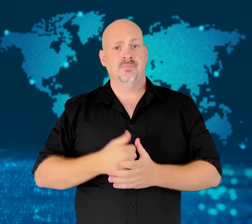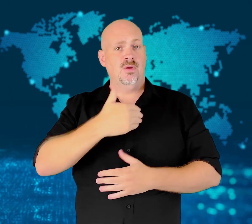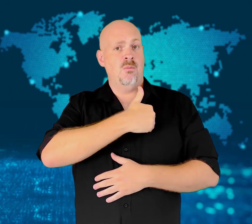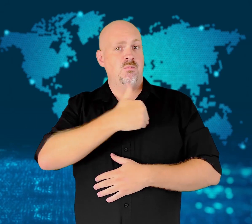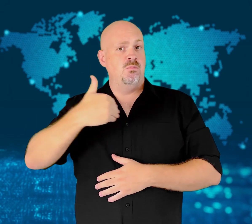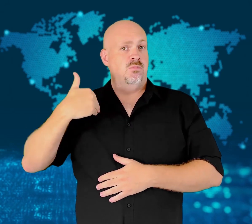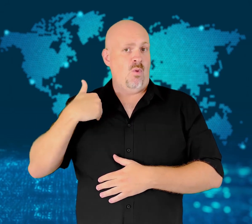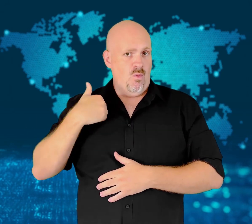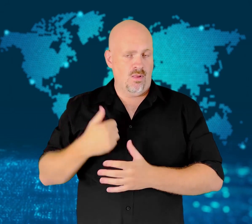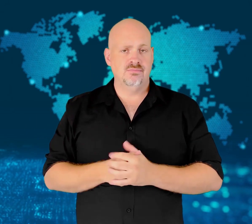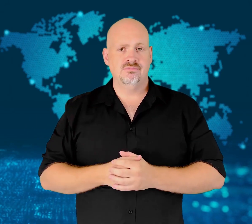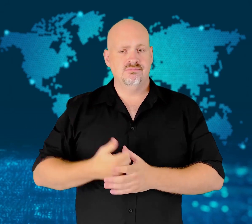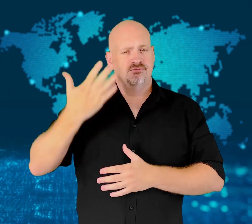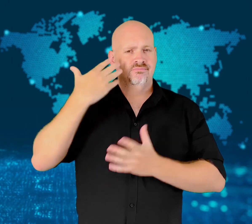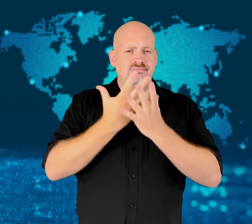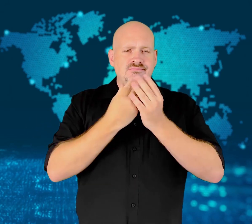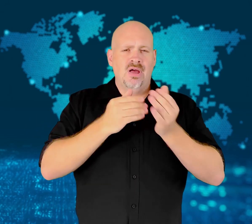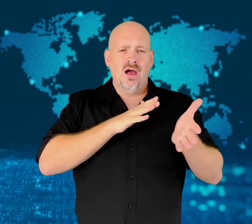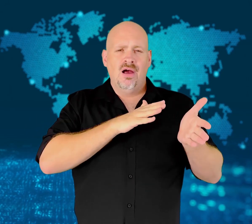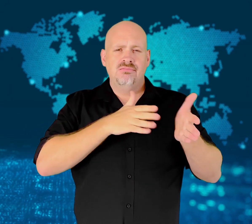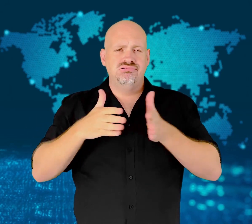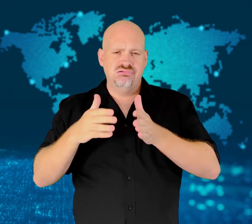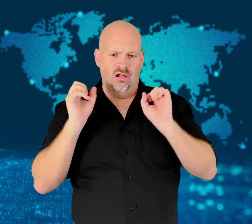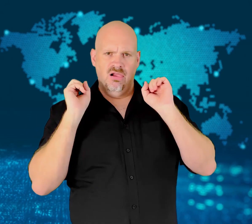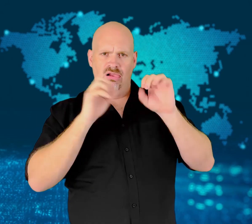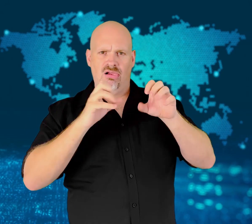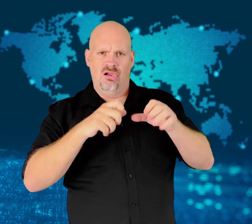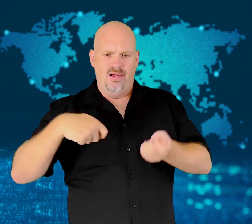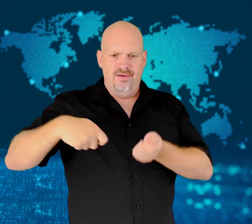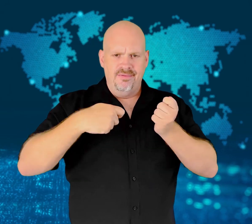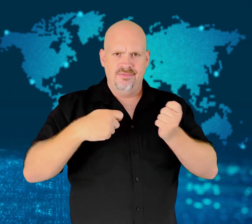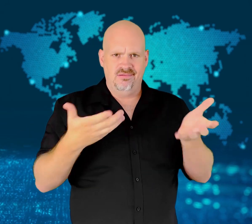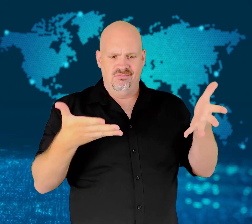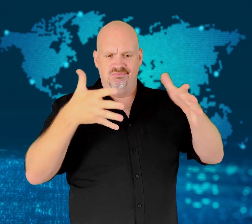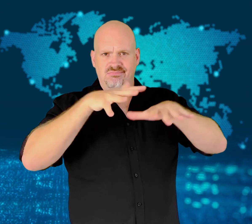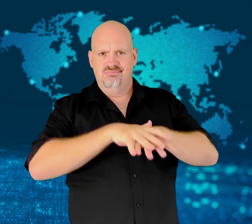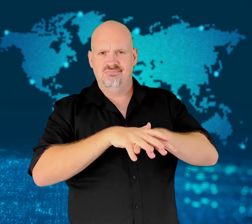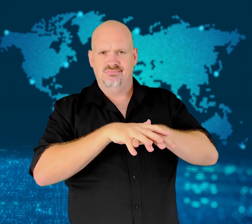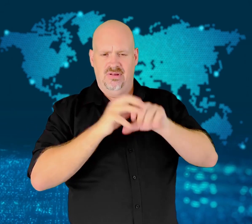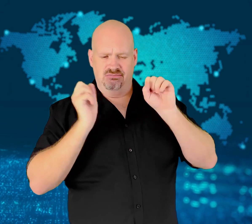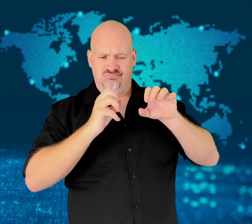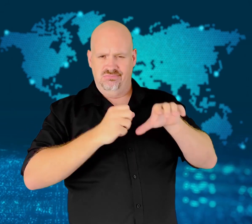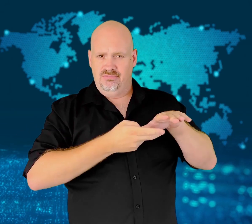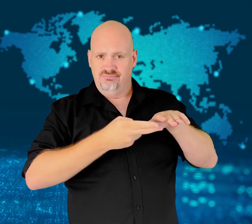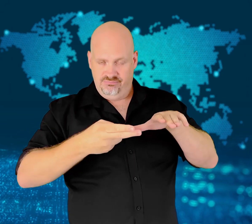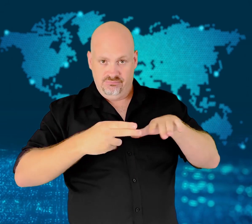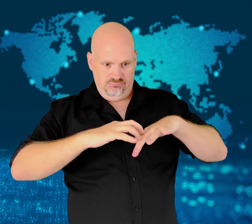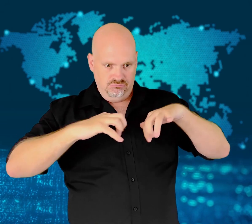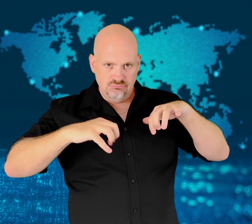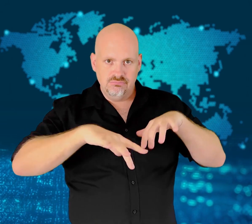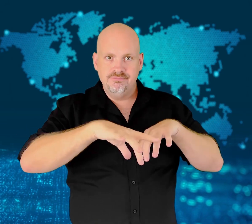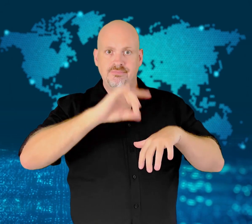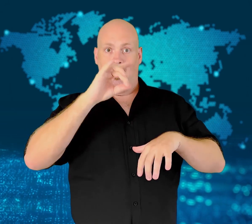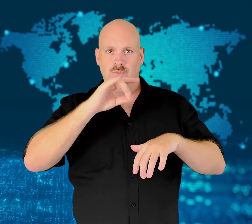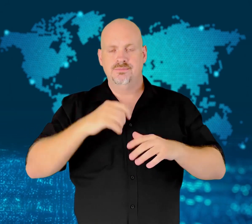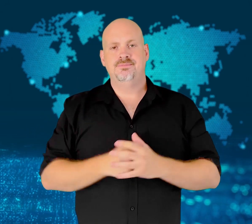Mass grave found